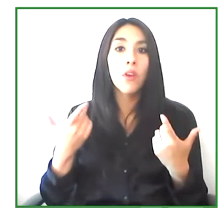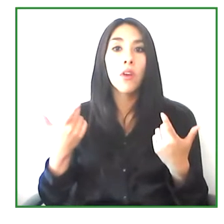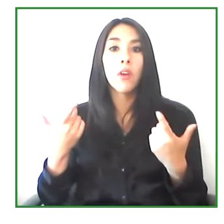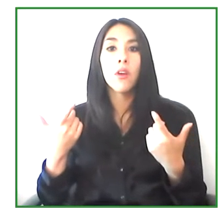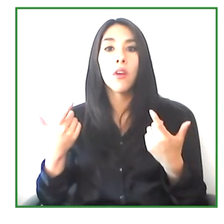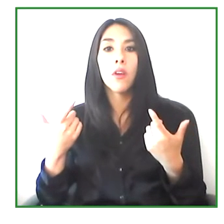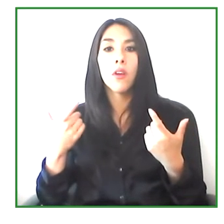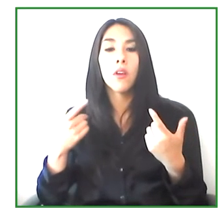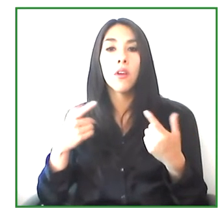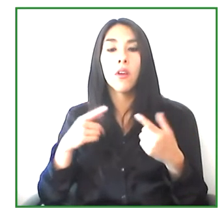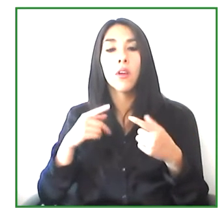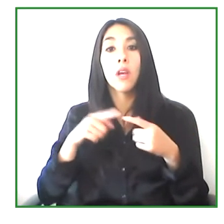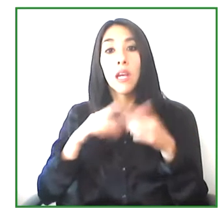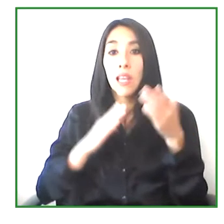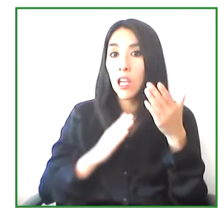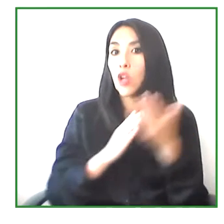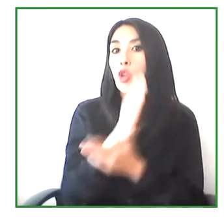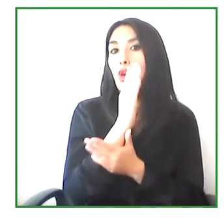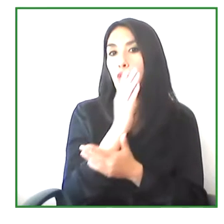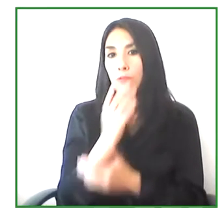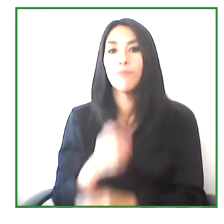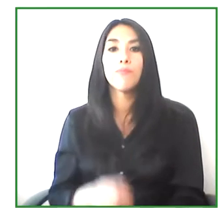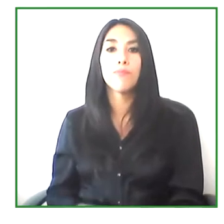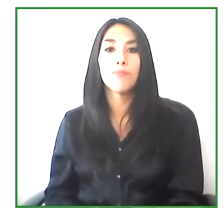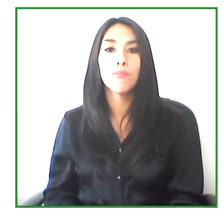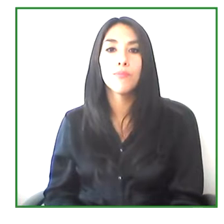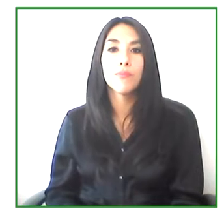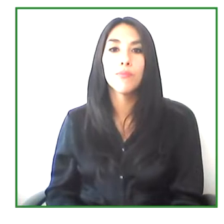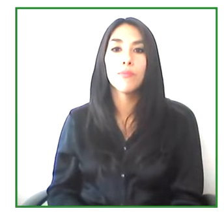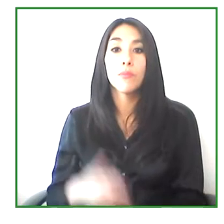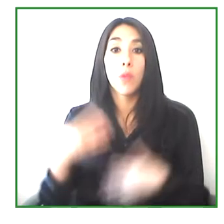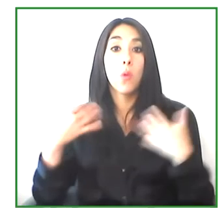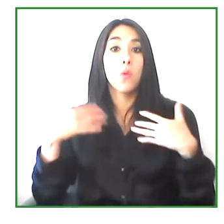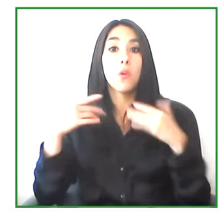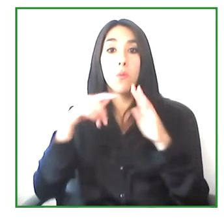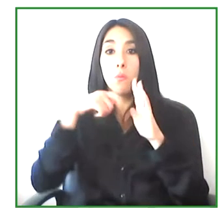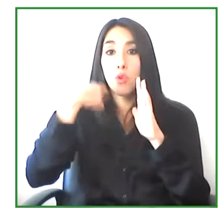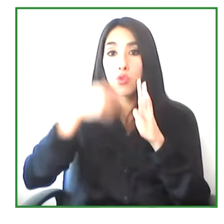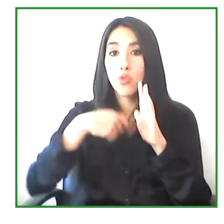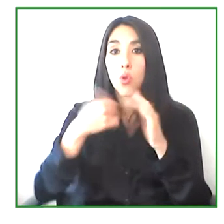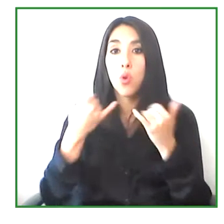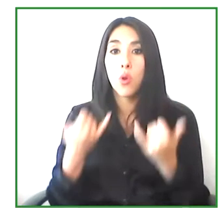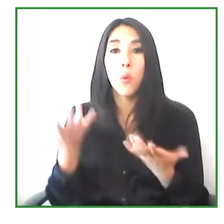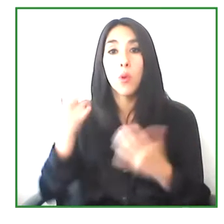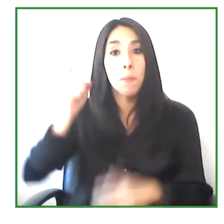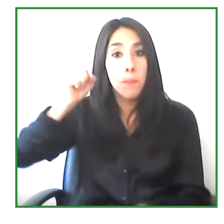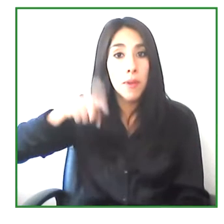which is an organization that seeks to defend the rights of the deaf through actions and programs that respond to their needs.